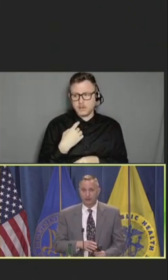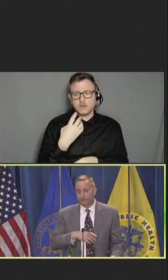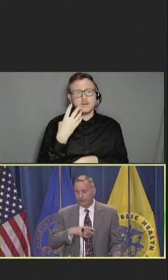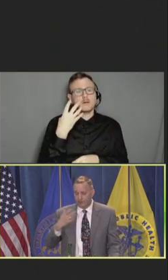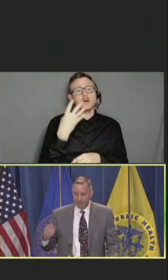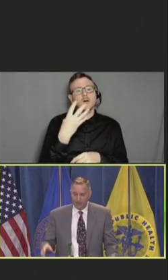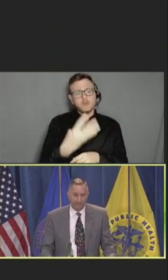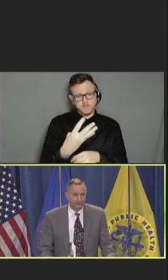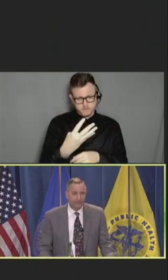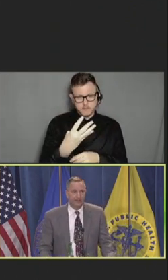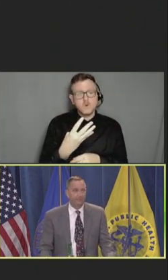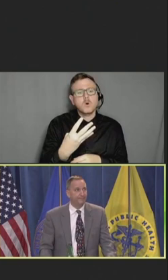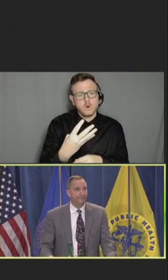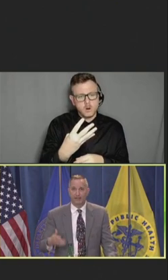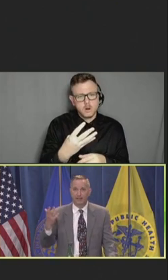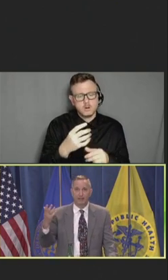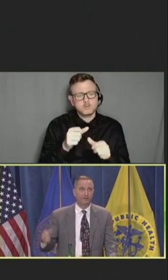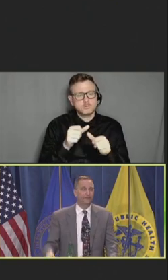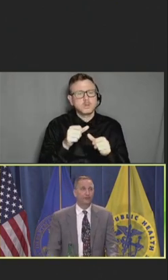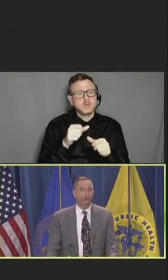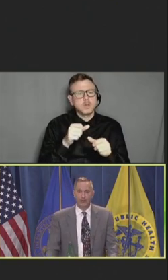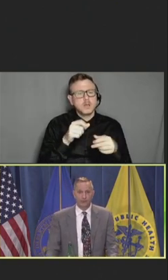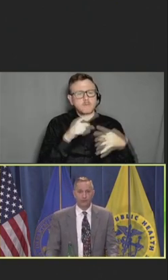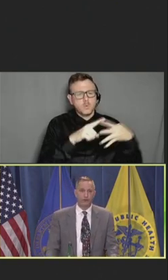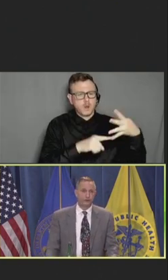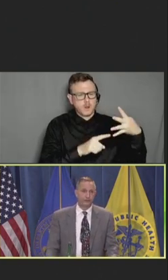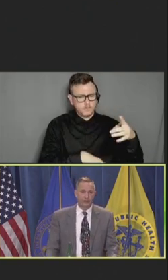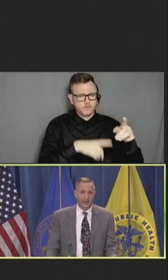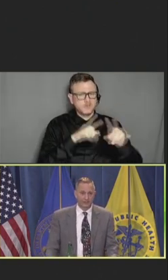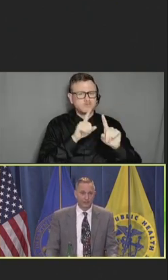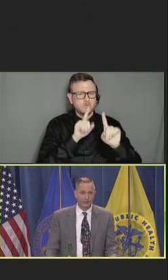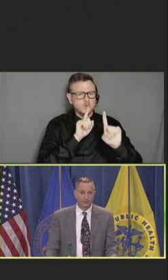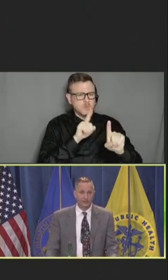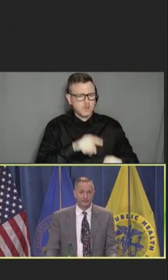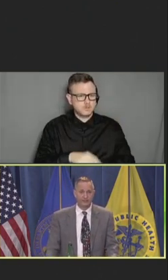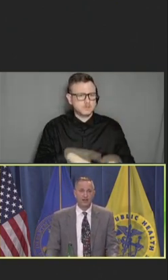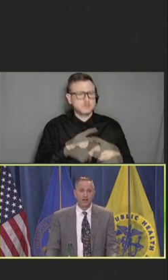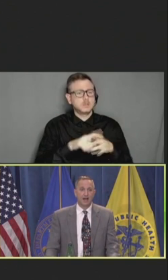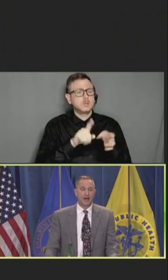And we've been published in four peer-reviewed journals in the last three years on this.